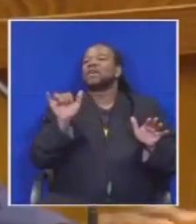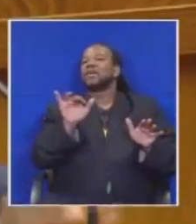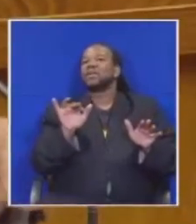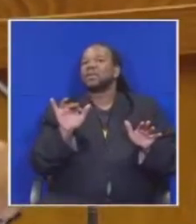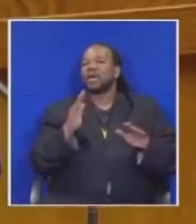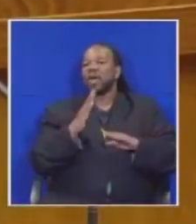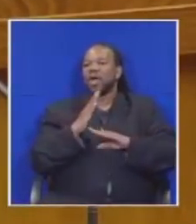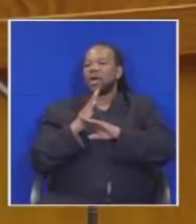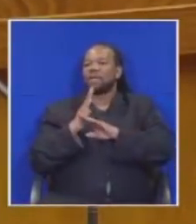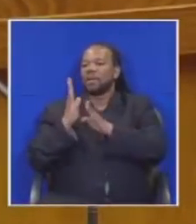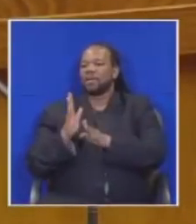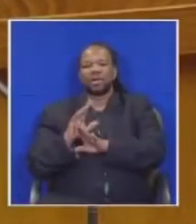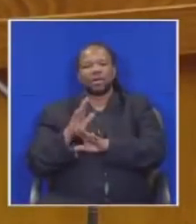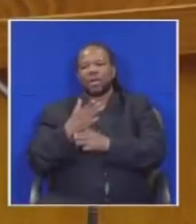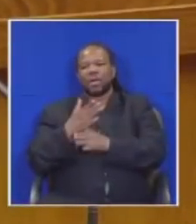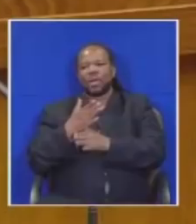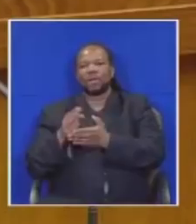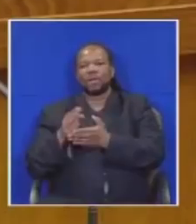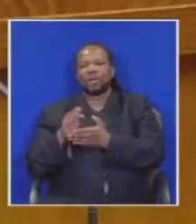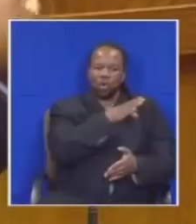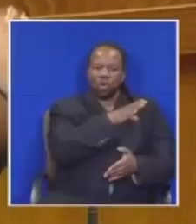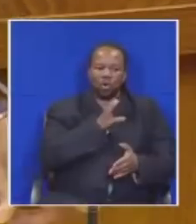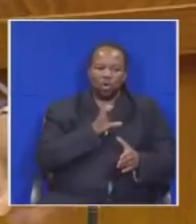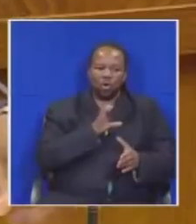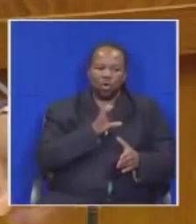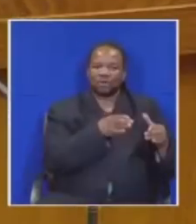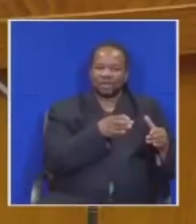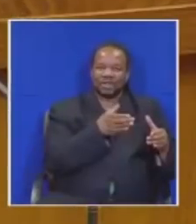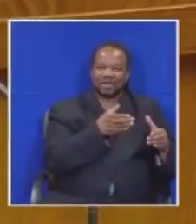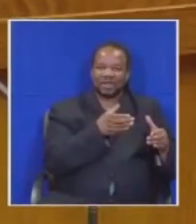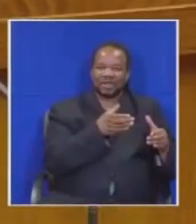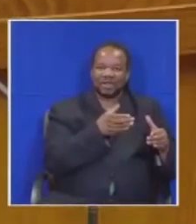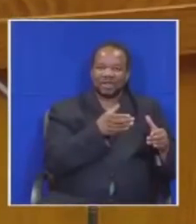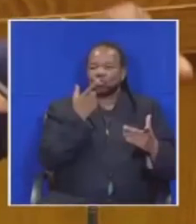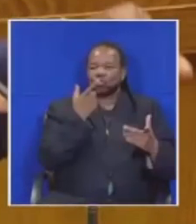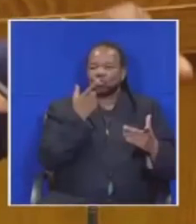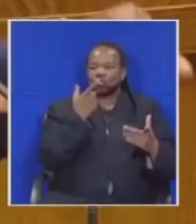So would be dealing with one commission if Pete have another commission have another inquiry